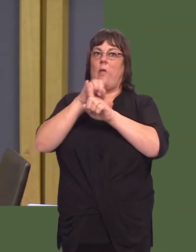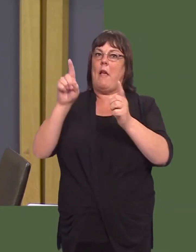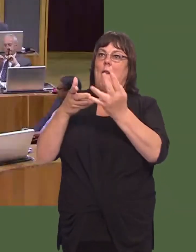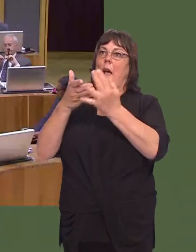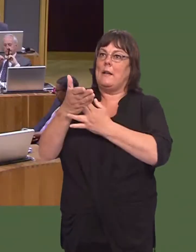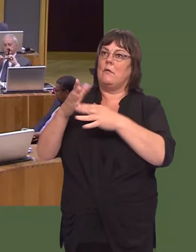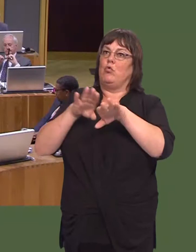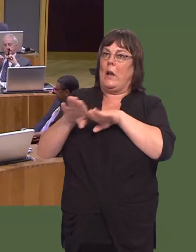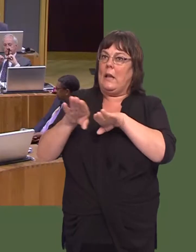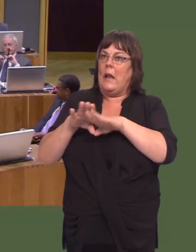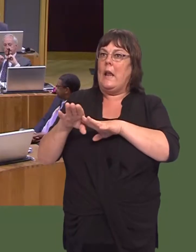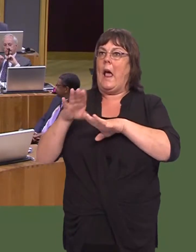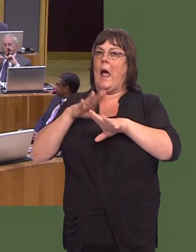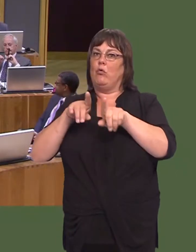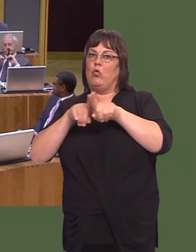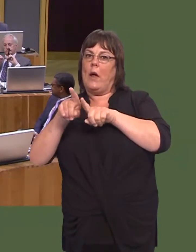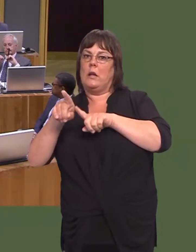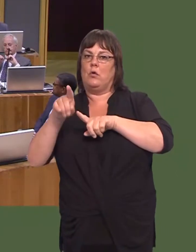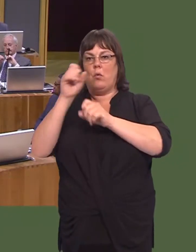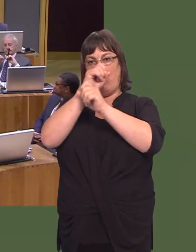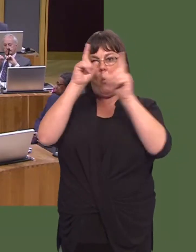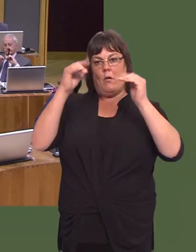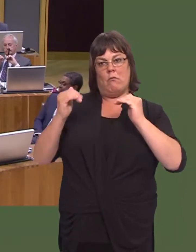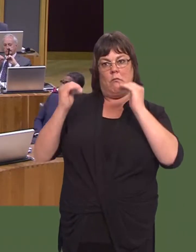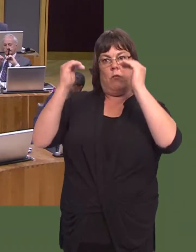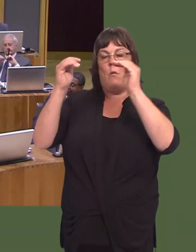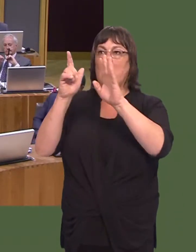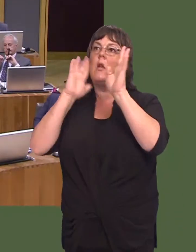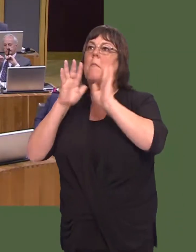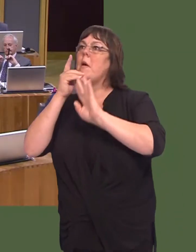Carwyn Jones: I do very much welcome the example thatís been given there.